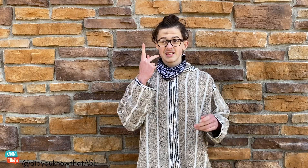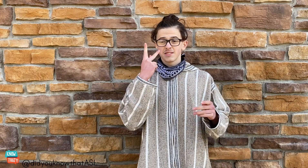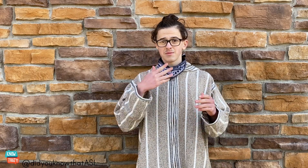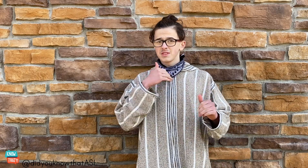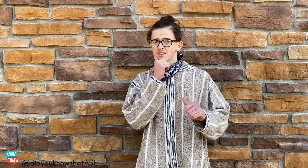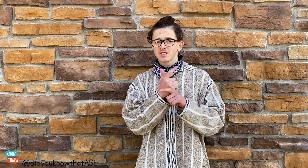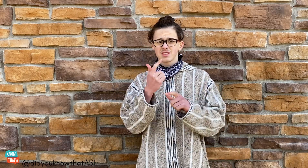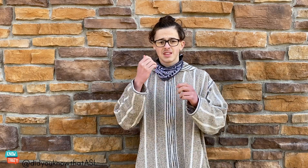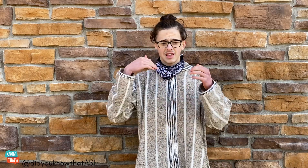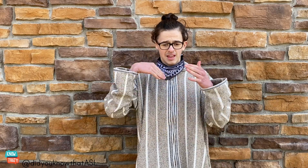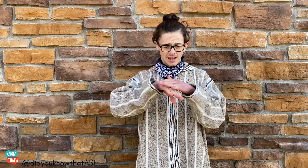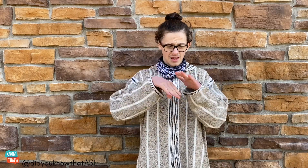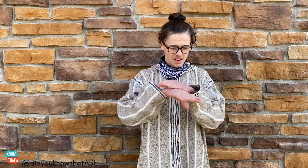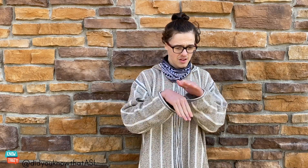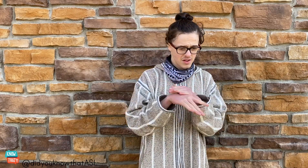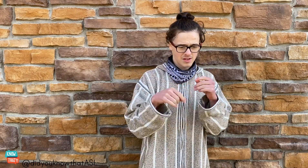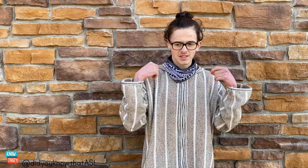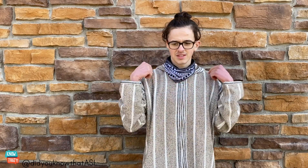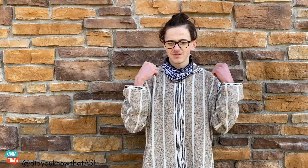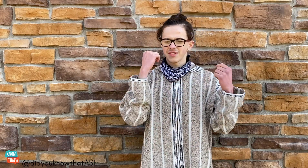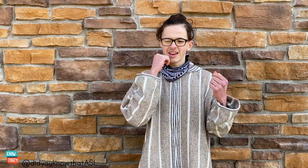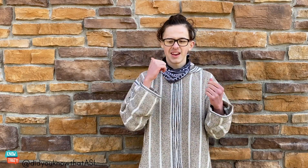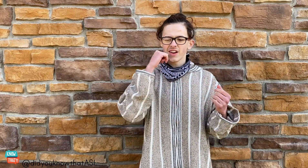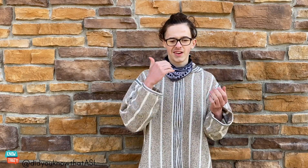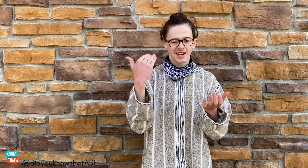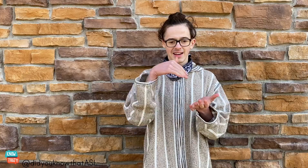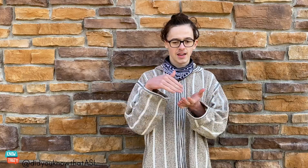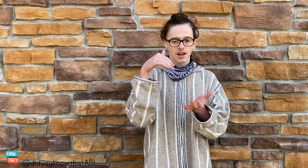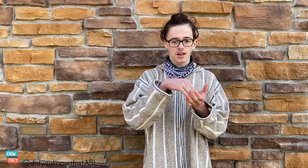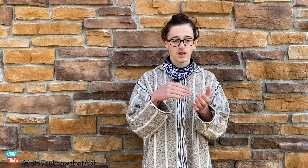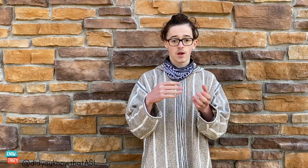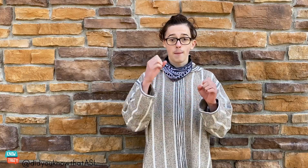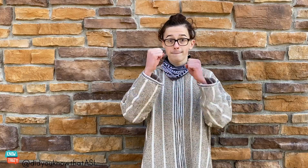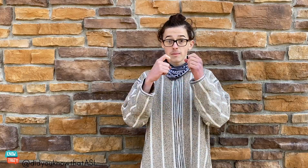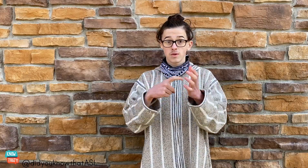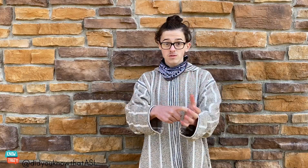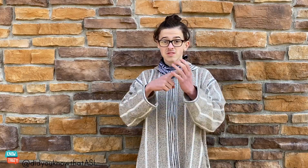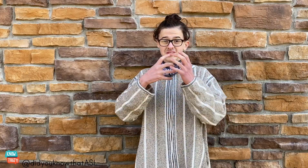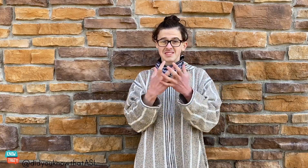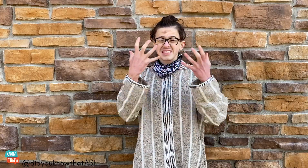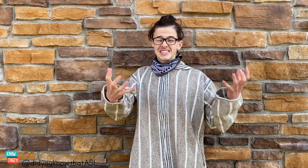Seeing my sister go in that gym every day putting in the work boxing requires a lot of work